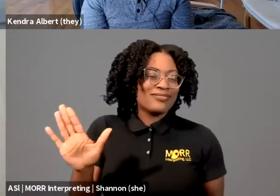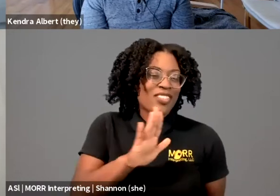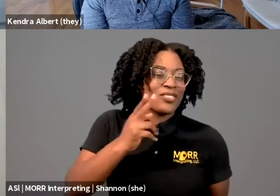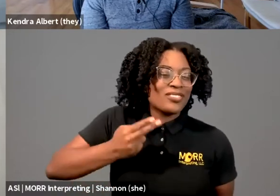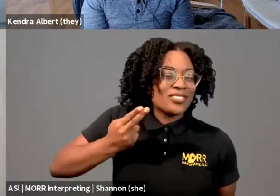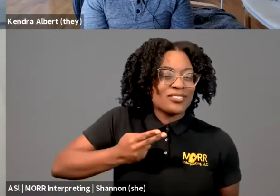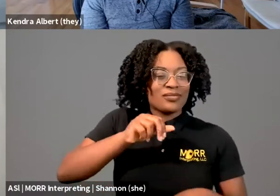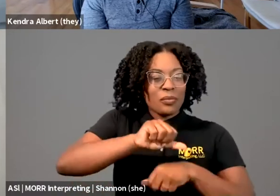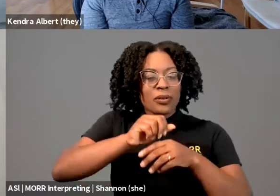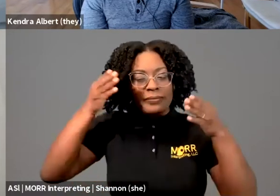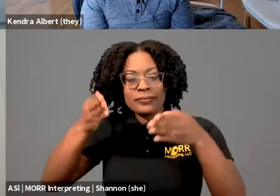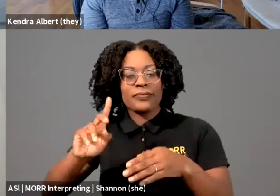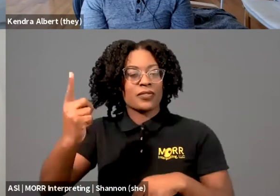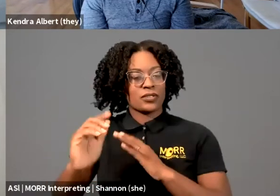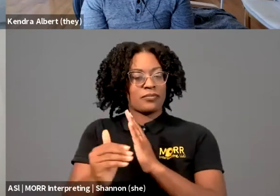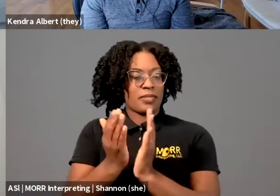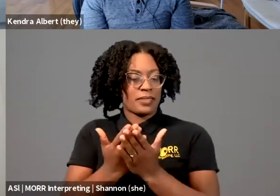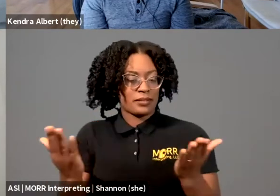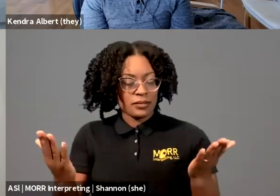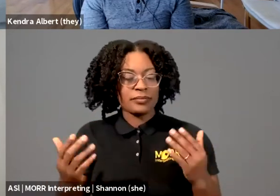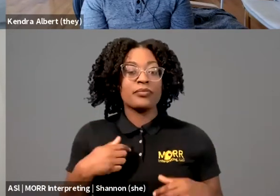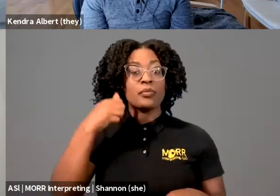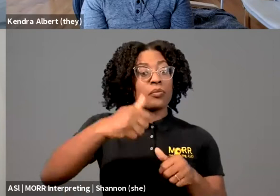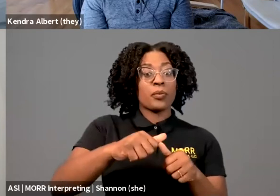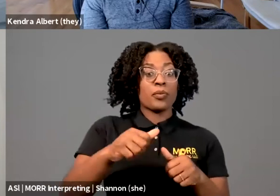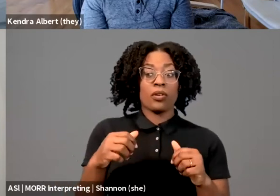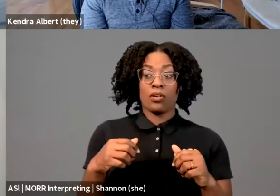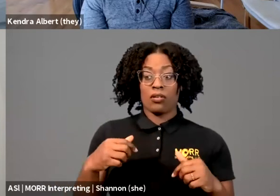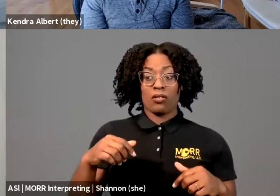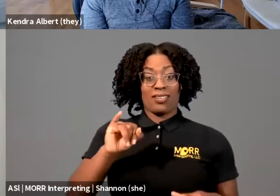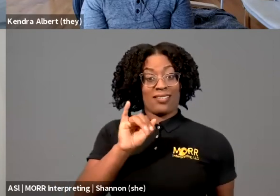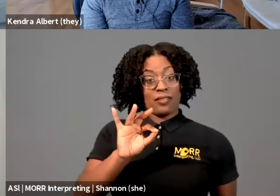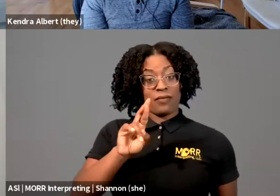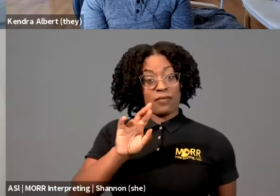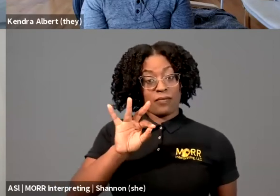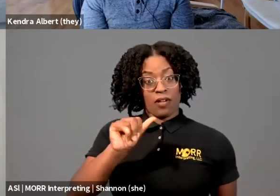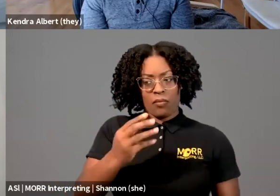And, yeah, I think like my time at IfRFA, like, before I was in IfRFA, I didn't know for sure if I wanted to go into the First Amendment space, and then having done IfRFA and worked with the Samuelson Clinic, I was like, okay, yeah, this is what I want to do. So, yeah, I've been really lucky to have this experience and know that this is what I want to do